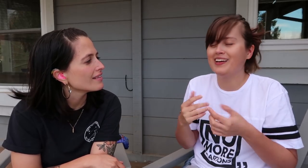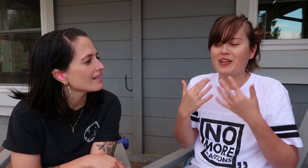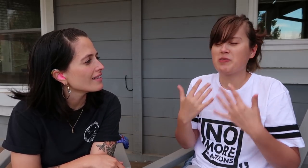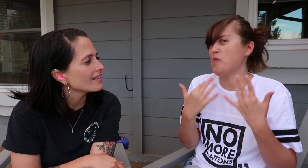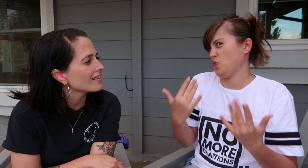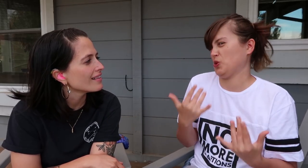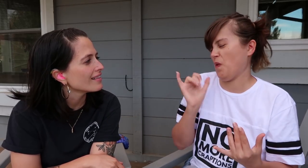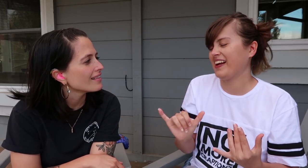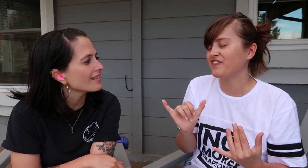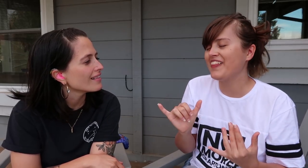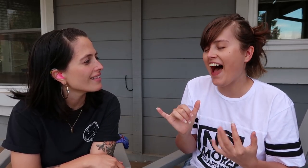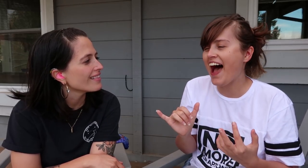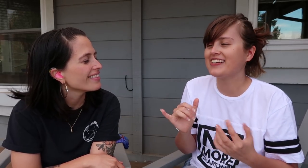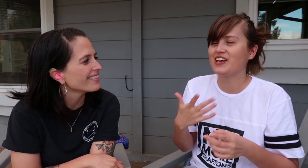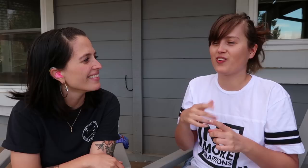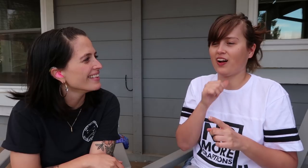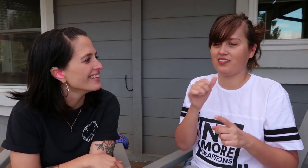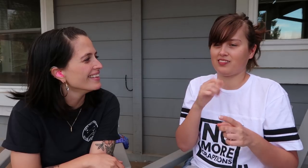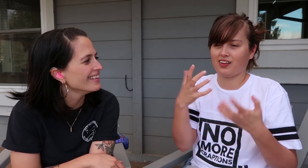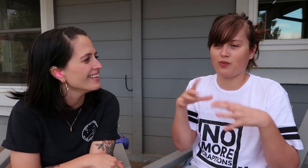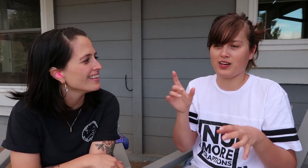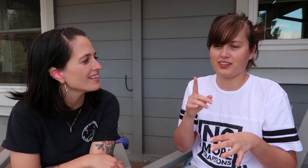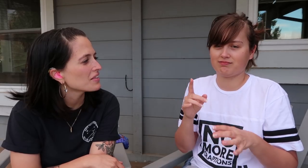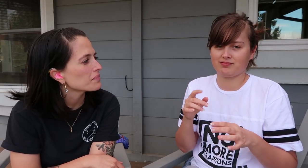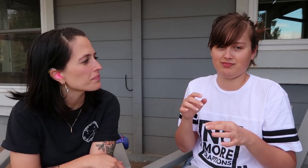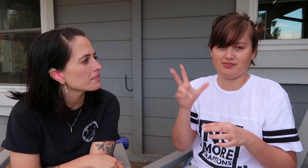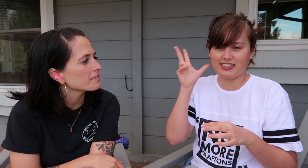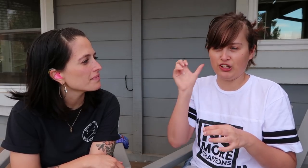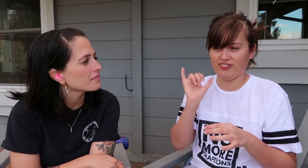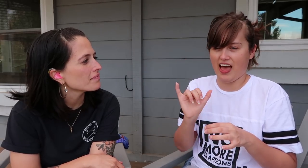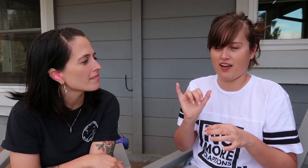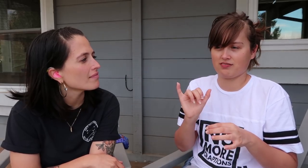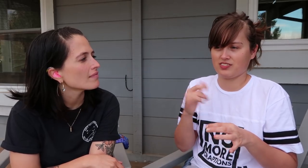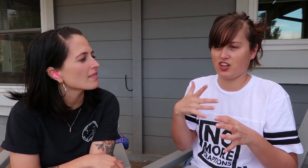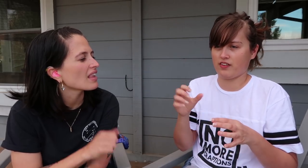So I’m waiting for that ‘cos I don’t want to hear that anymore.